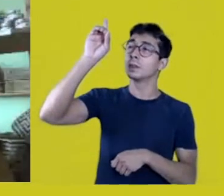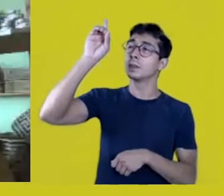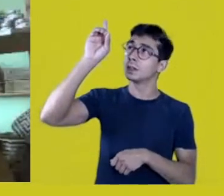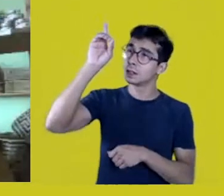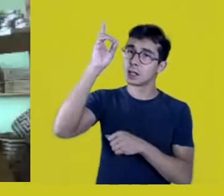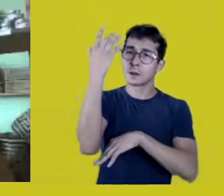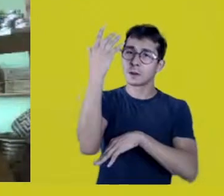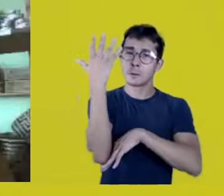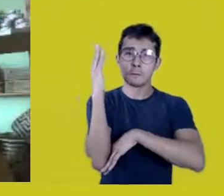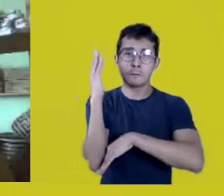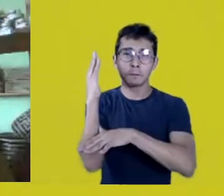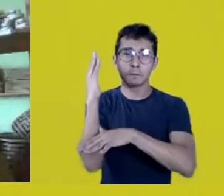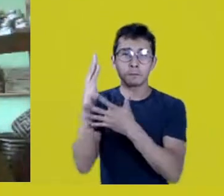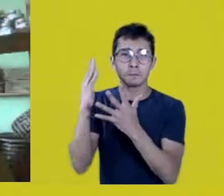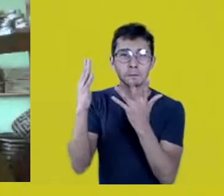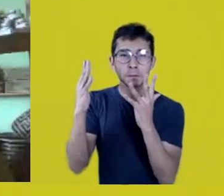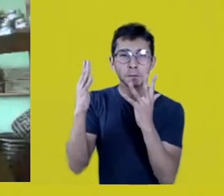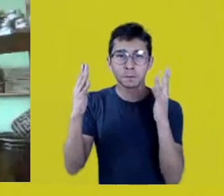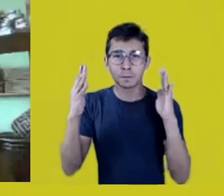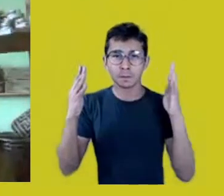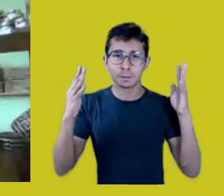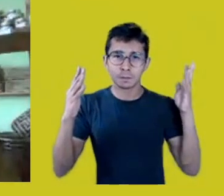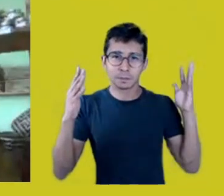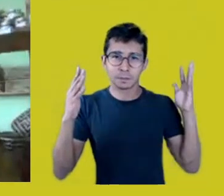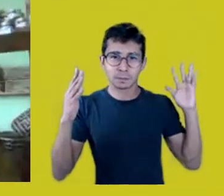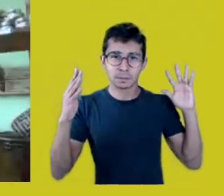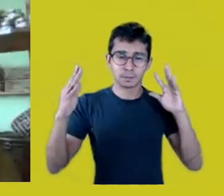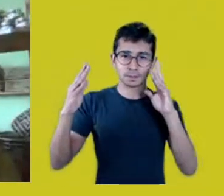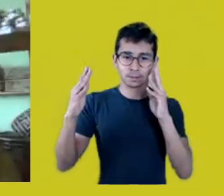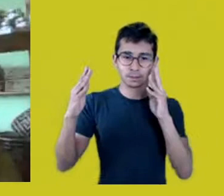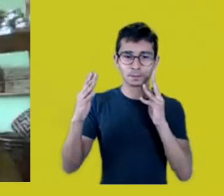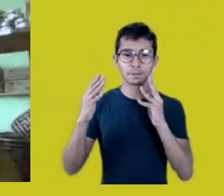Namantuiki